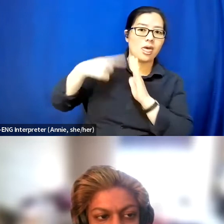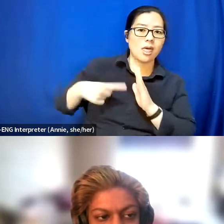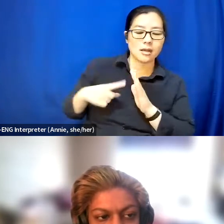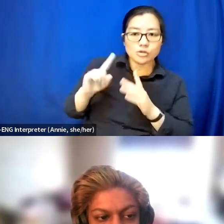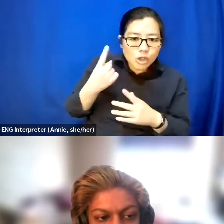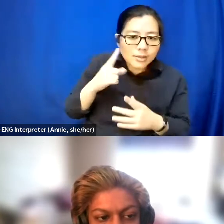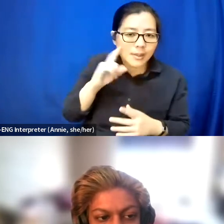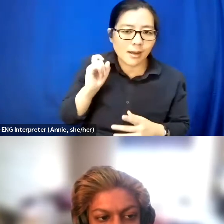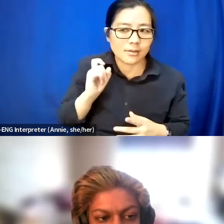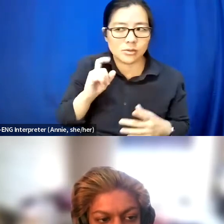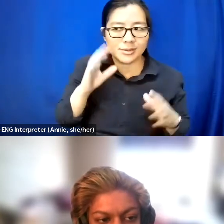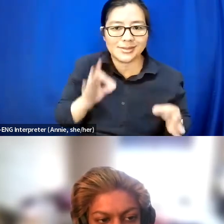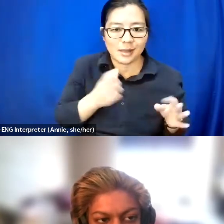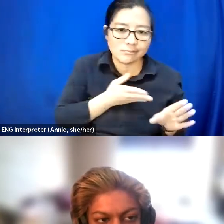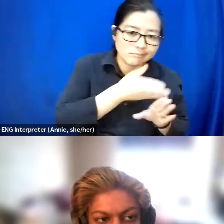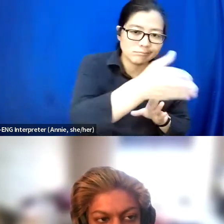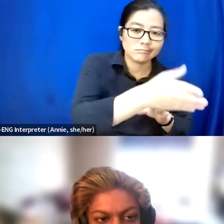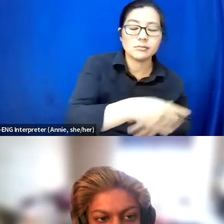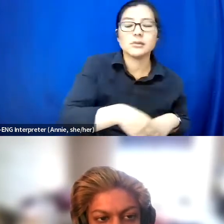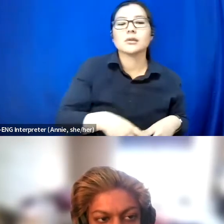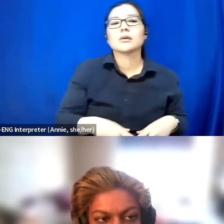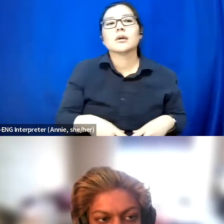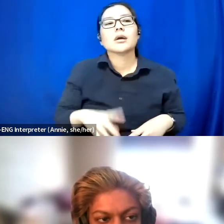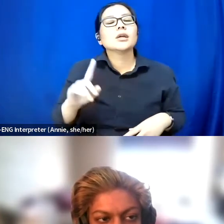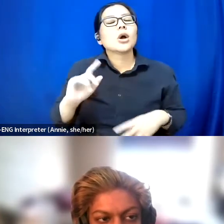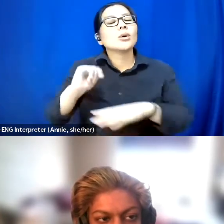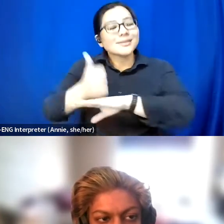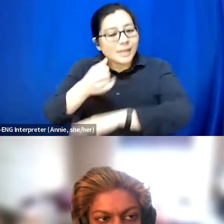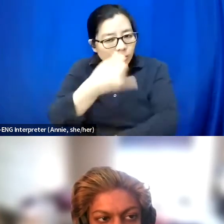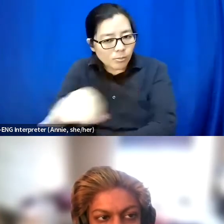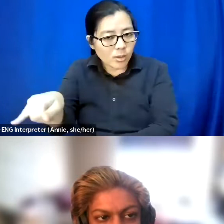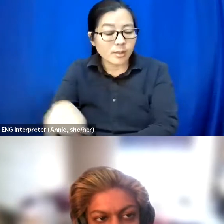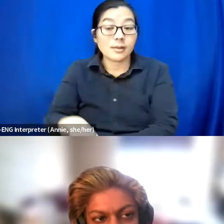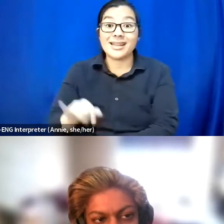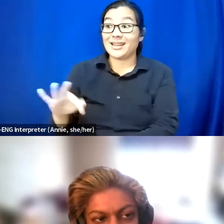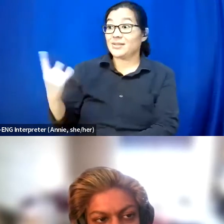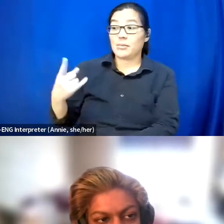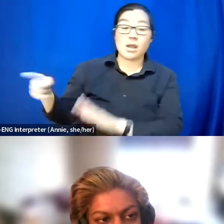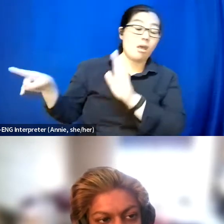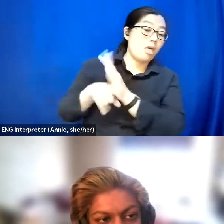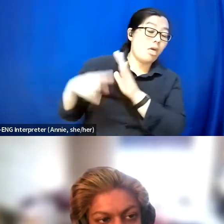And then reporting as and when it happens is kind of the best thing I have for me.